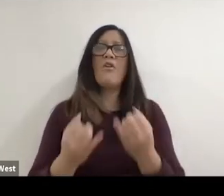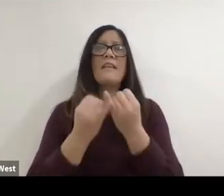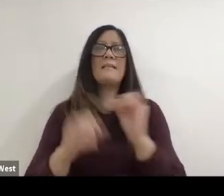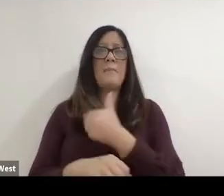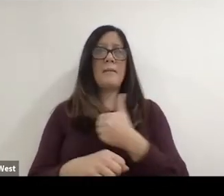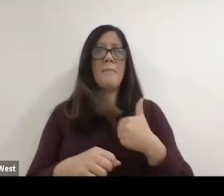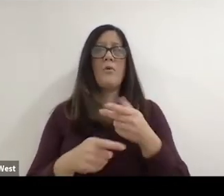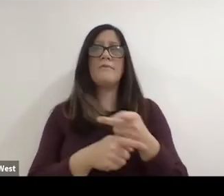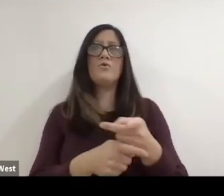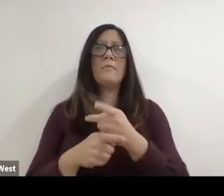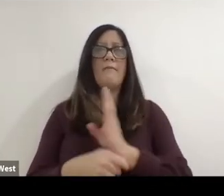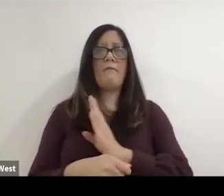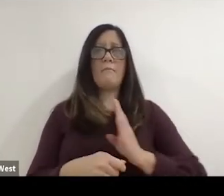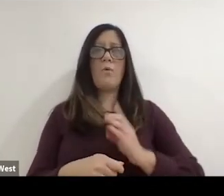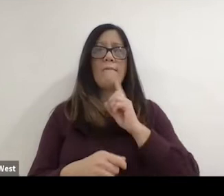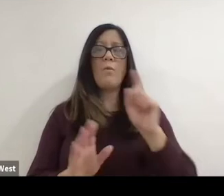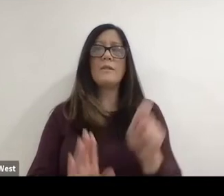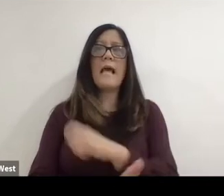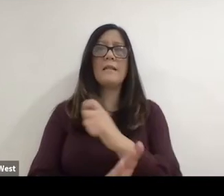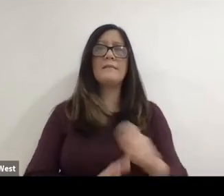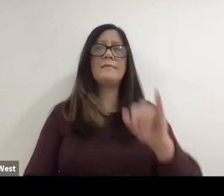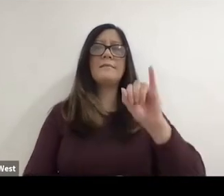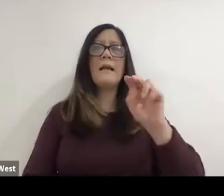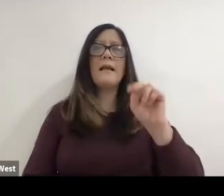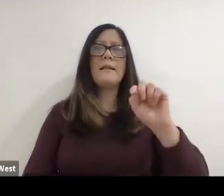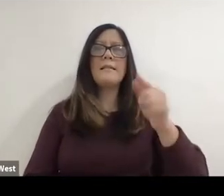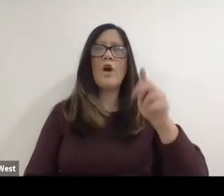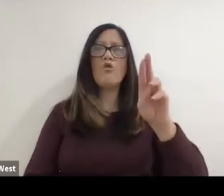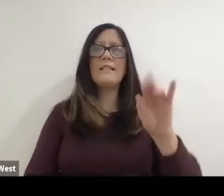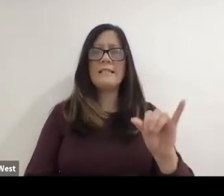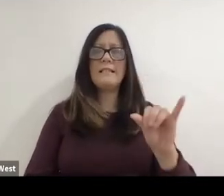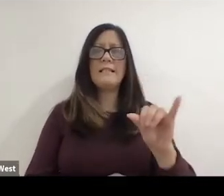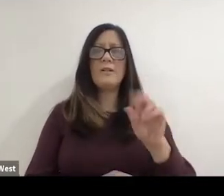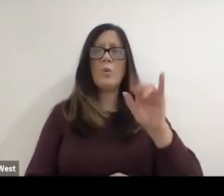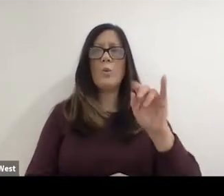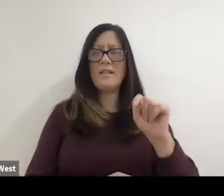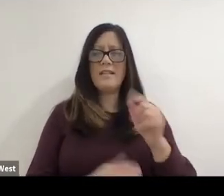member of the supervisory board of the tennis integrity unit. He received numerous awards and